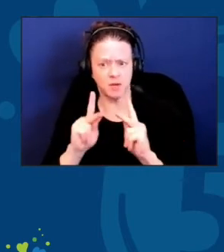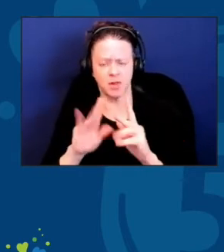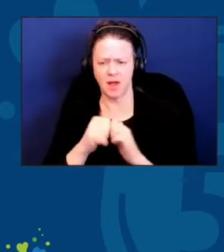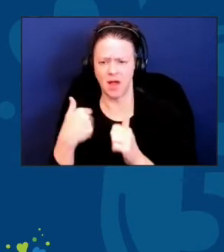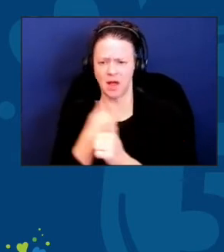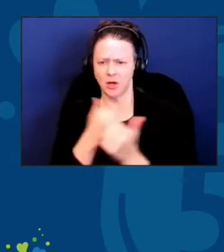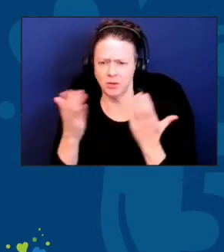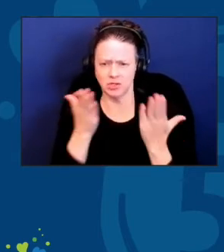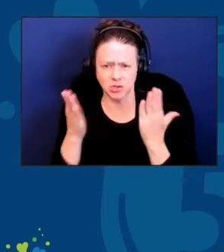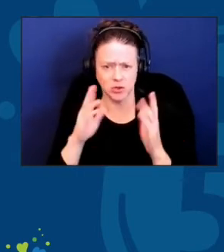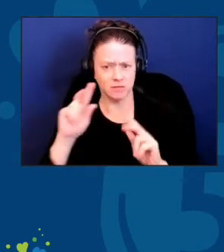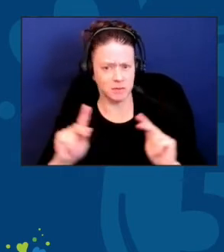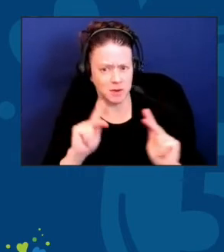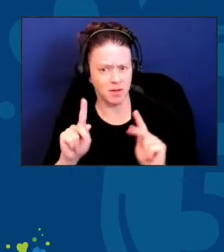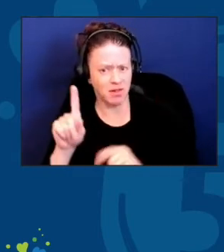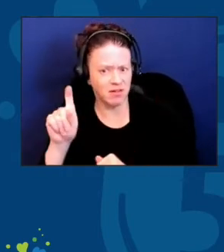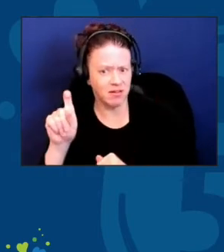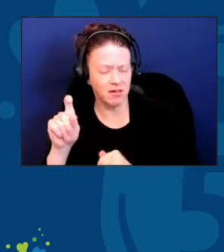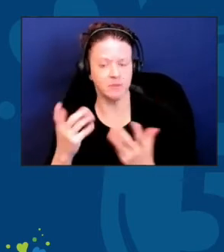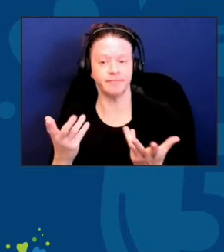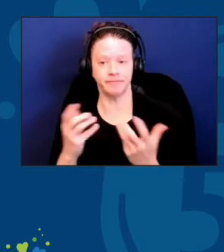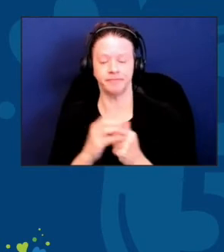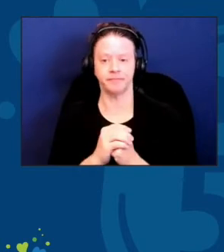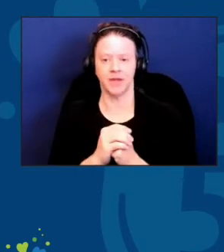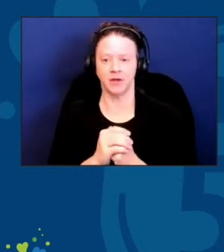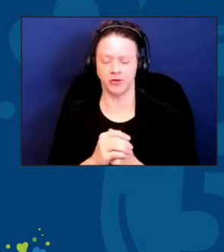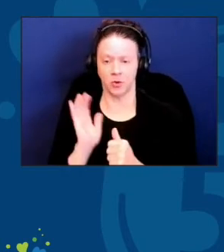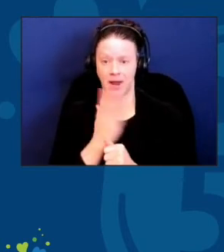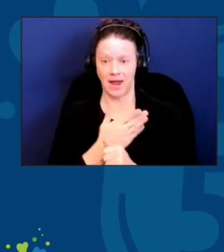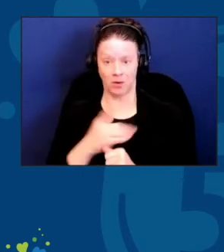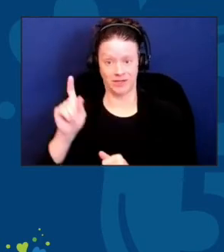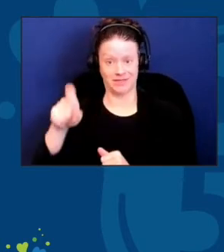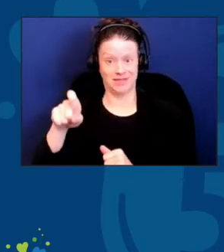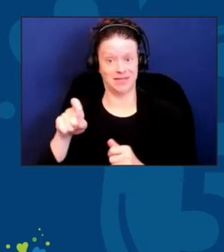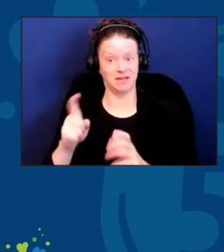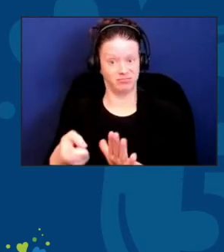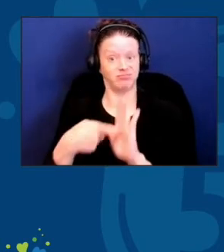And so, this need to shift both generationally,